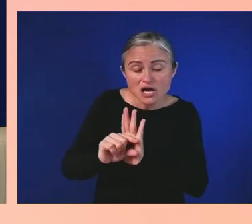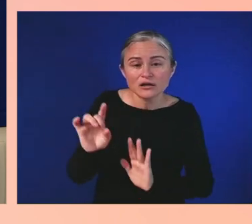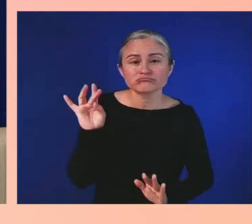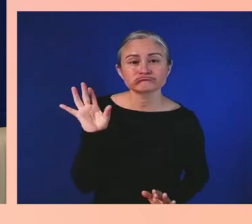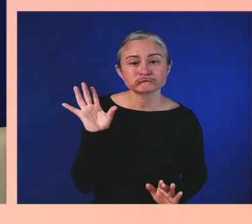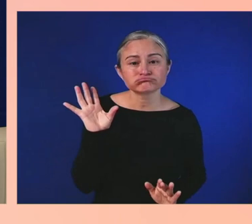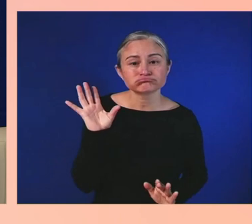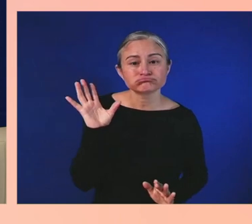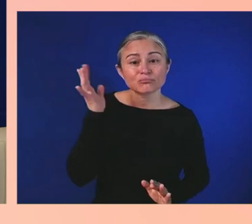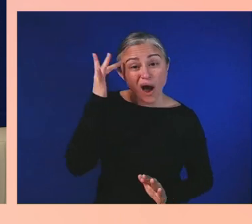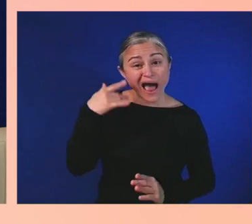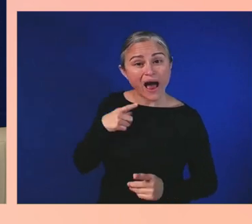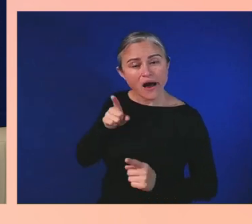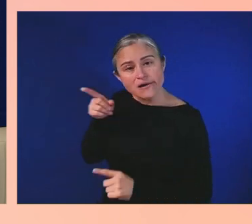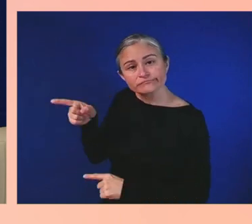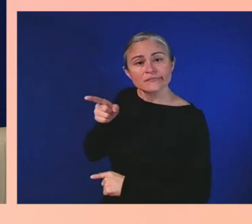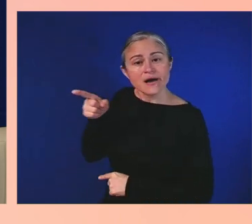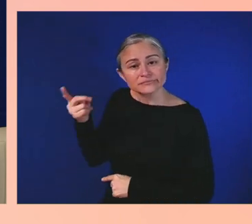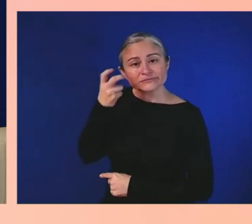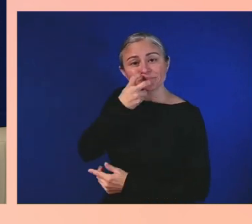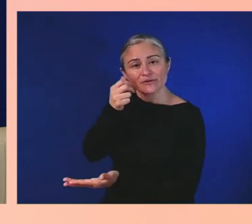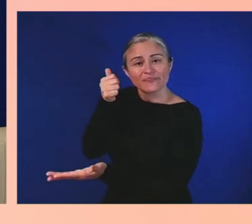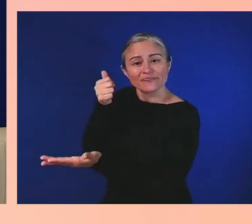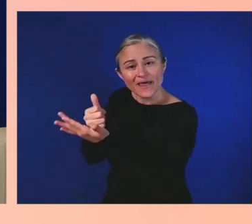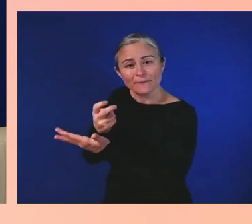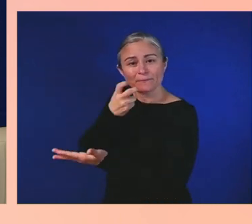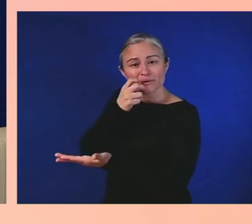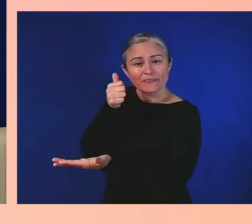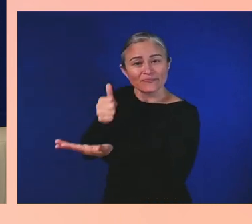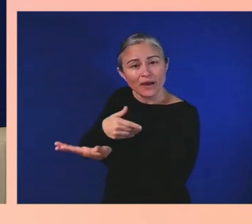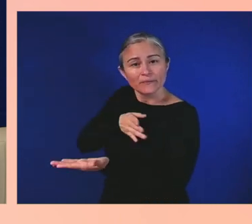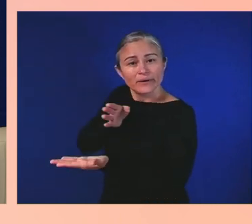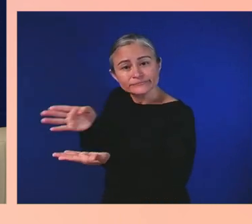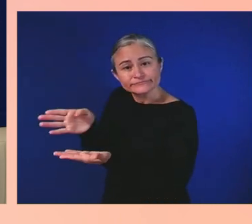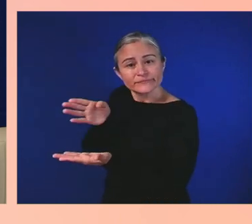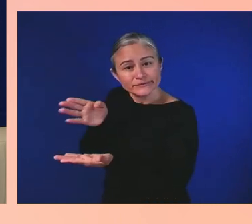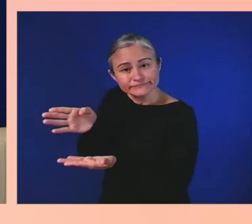One of the things that the intersectionality